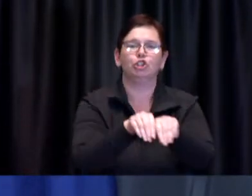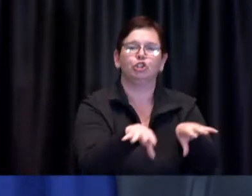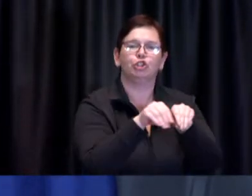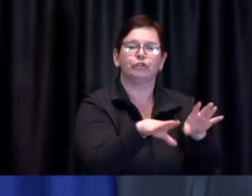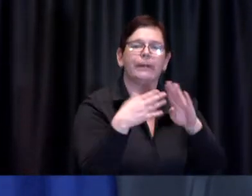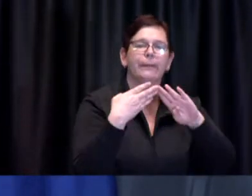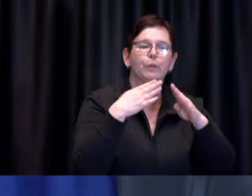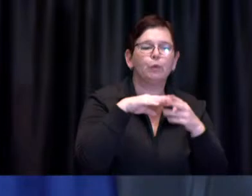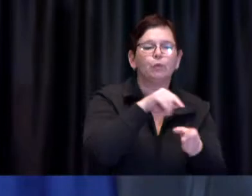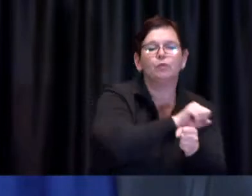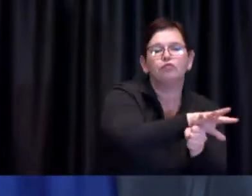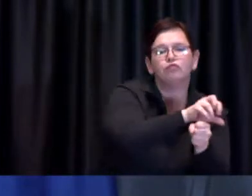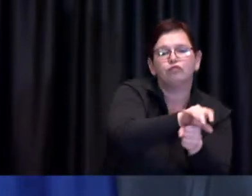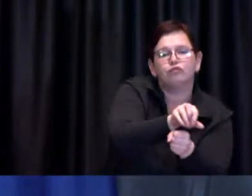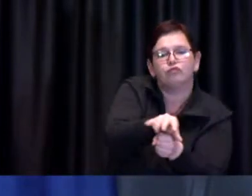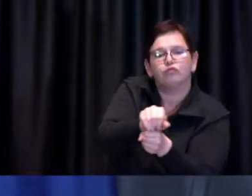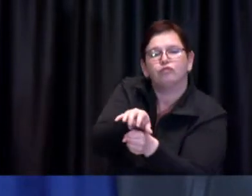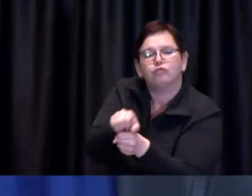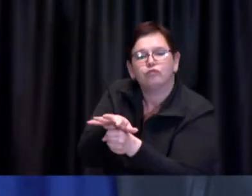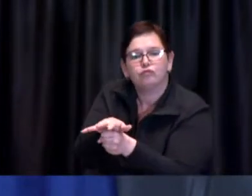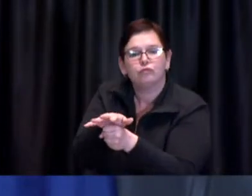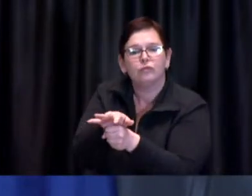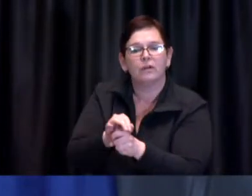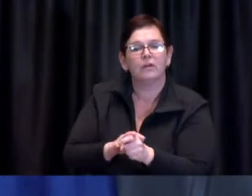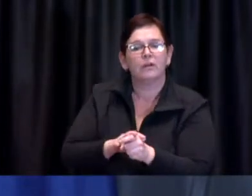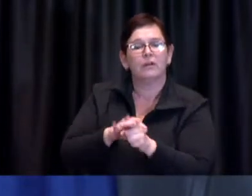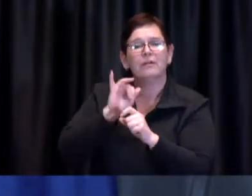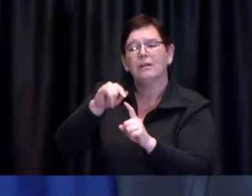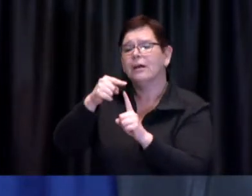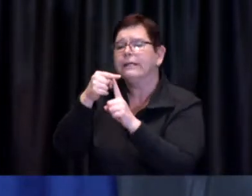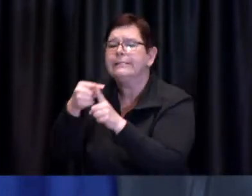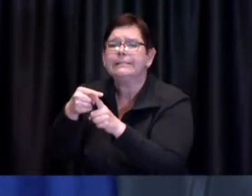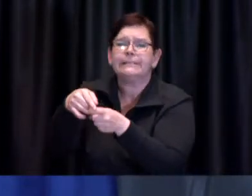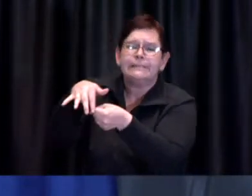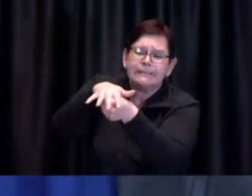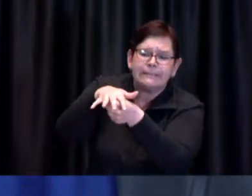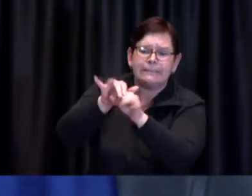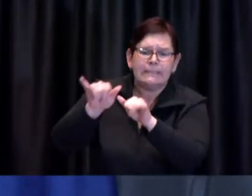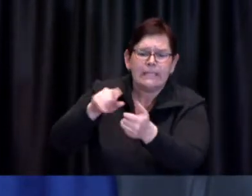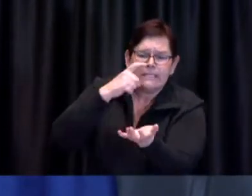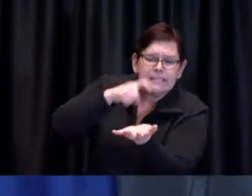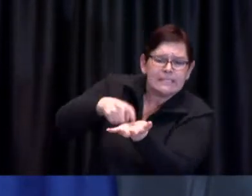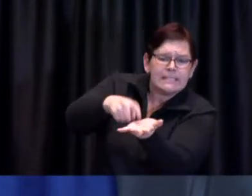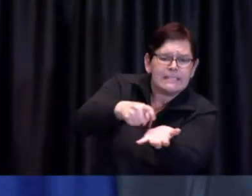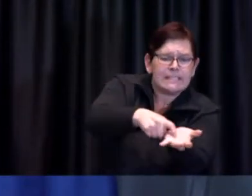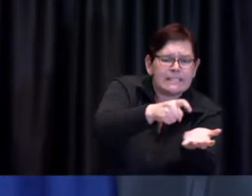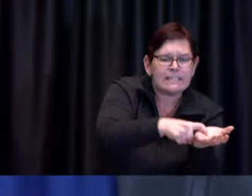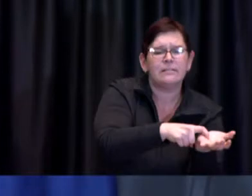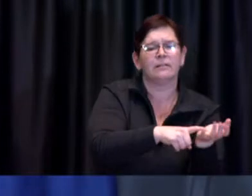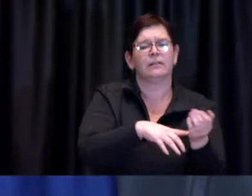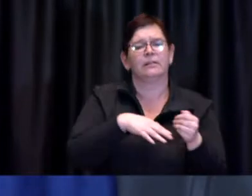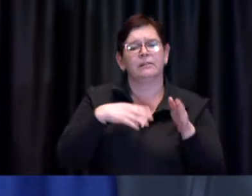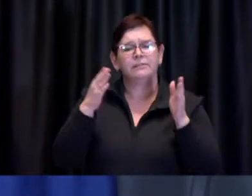Targeted groups are many, and they include seniors, disability communities and the south asian community.